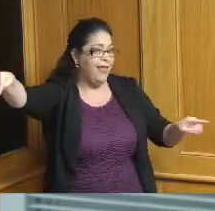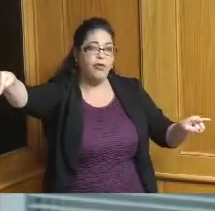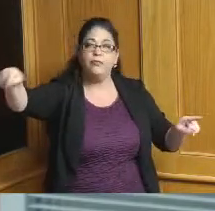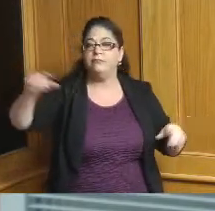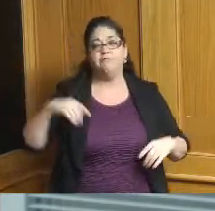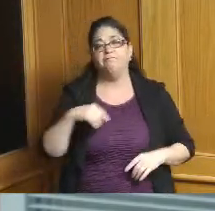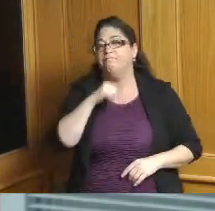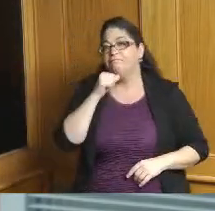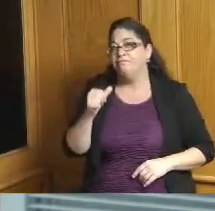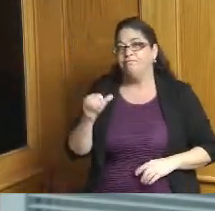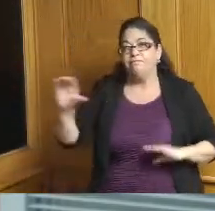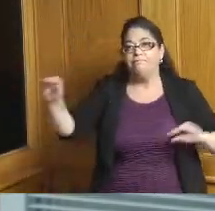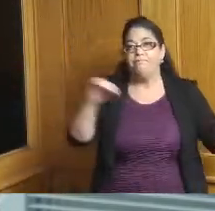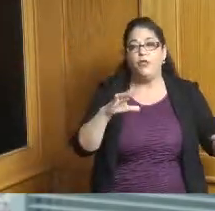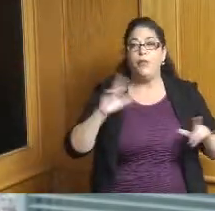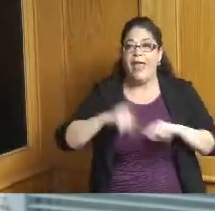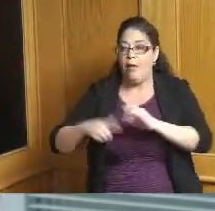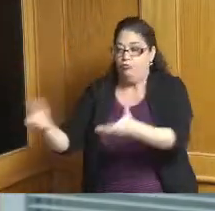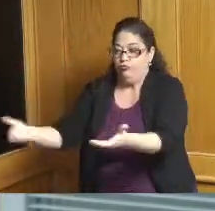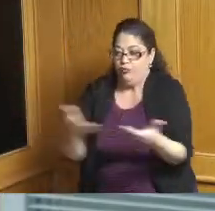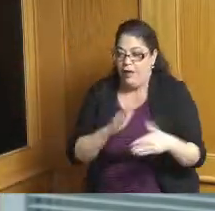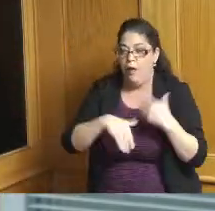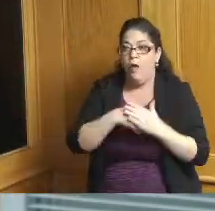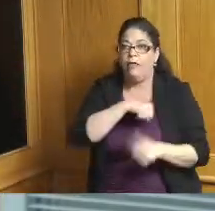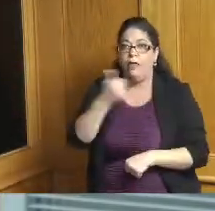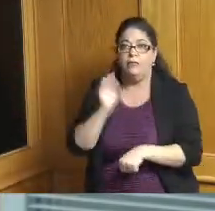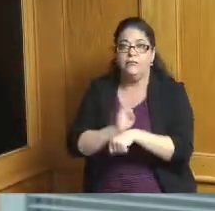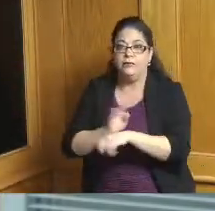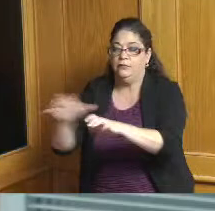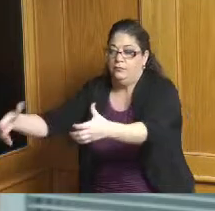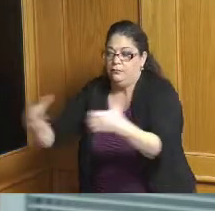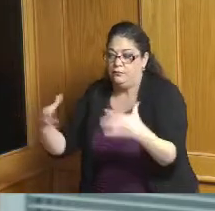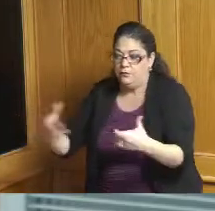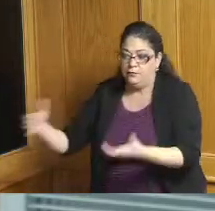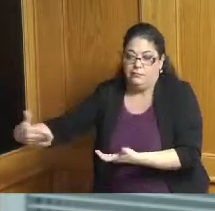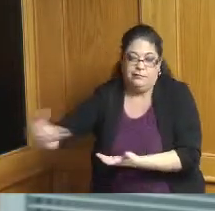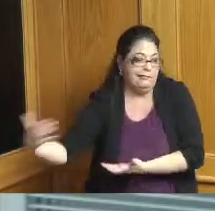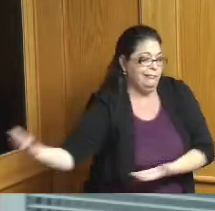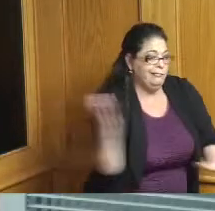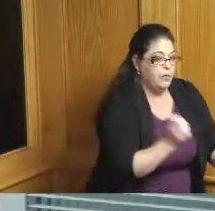kind of see it by the map up there where their location is at the end of the industrial park this